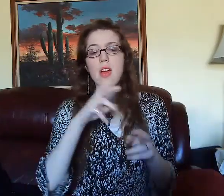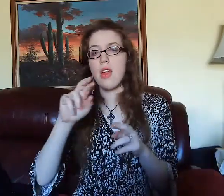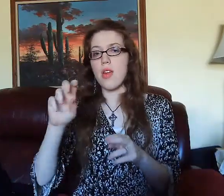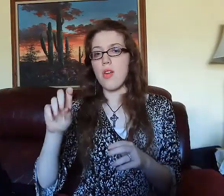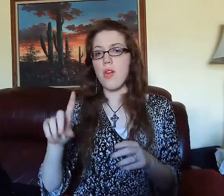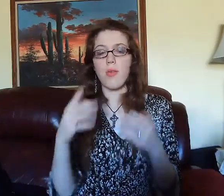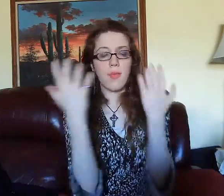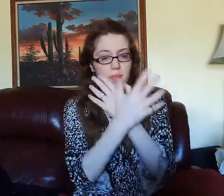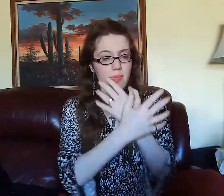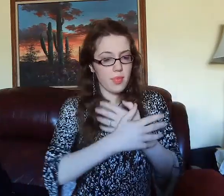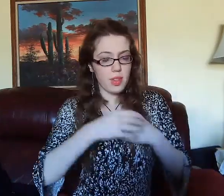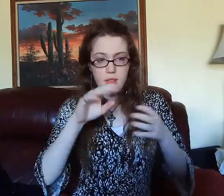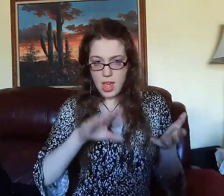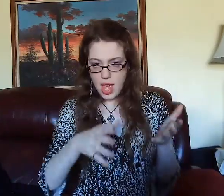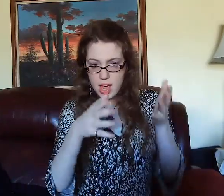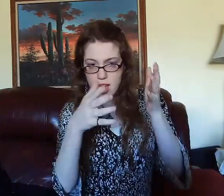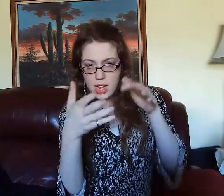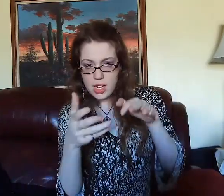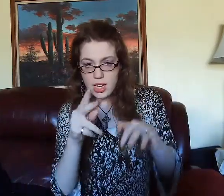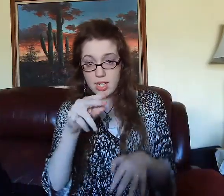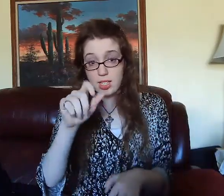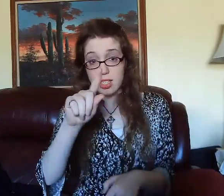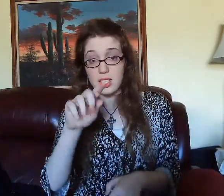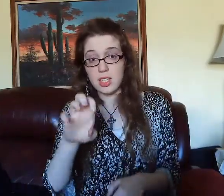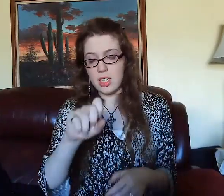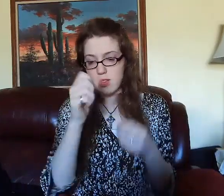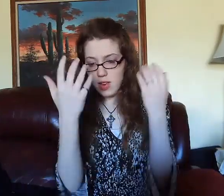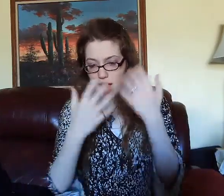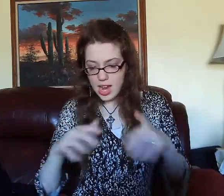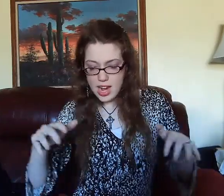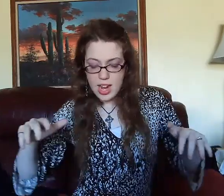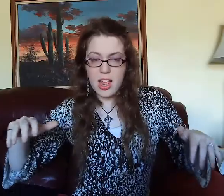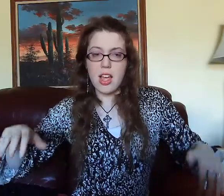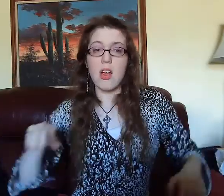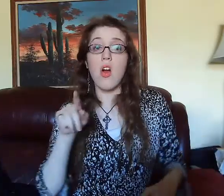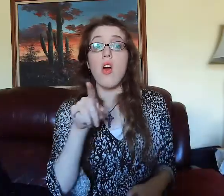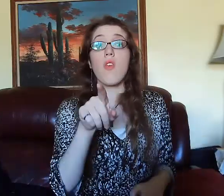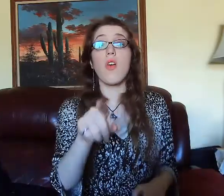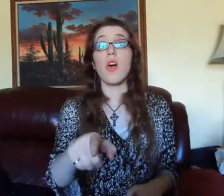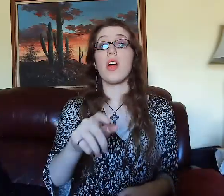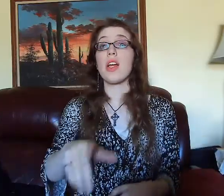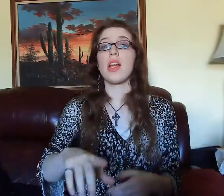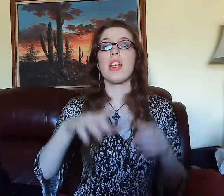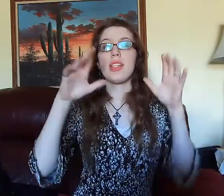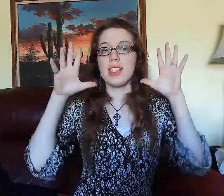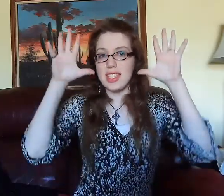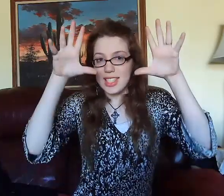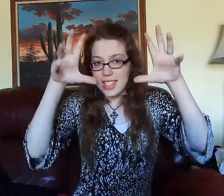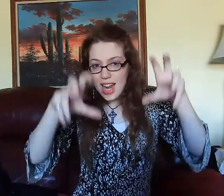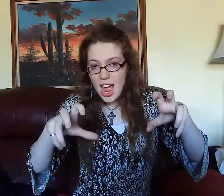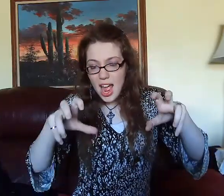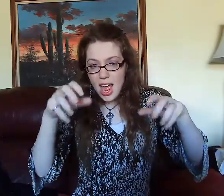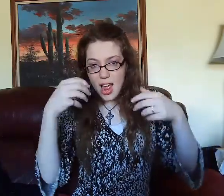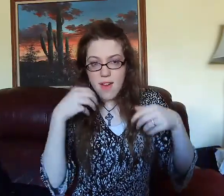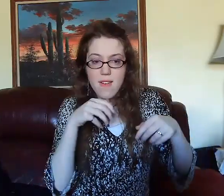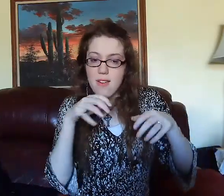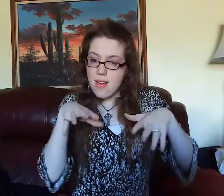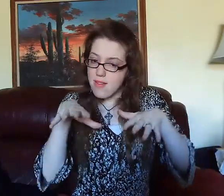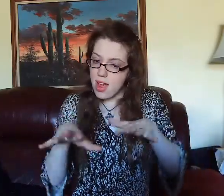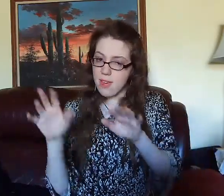DIVIDED, RED (and) #REED. SHADOW SHADOW (of) #HADES #HADES, FADE/EVAPORATE. HE MONSTER CAST-DOWN.